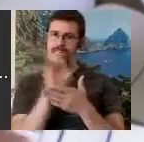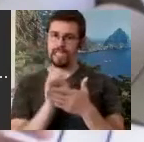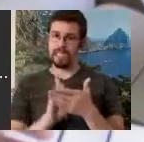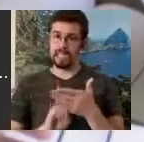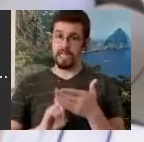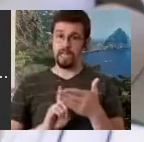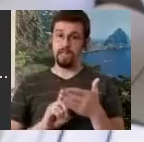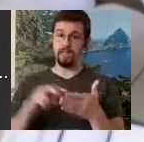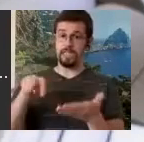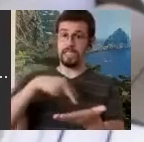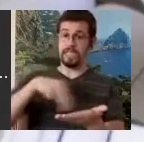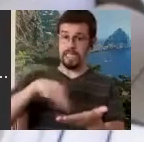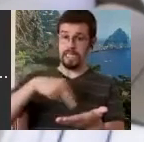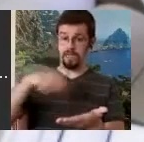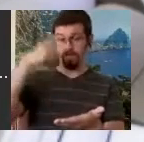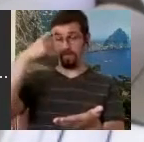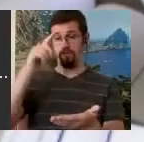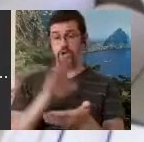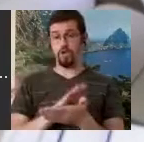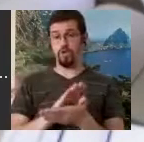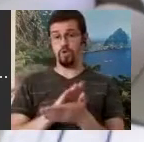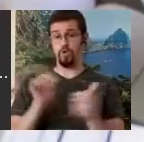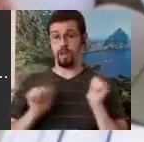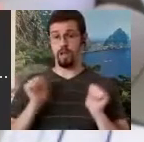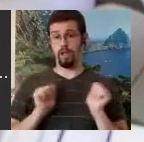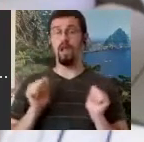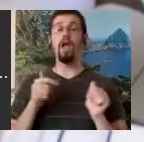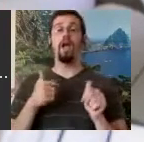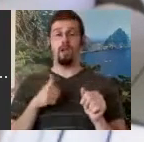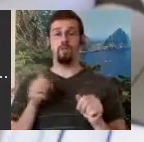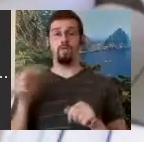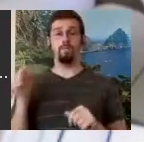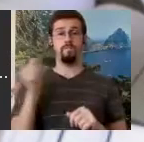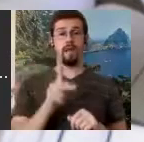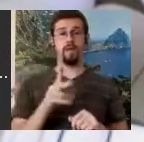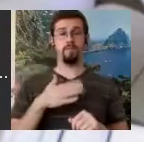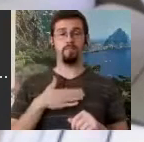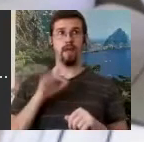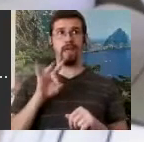some dance. I was invited back to my eighth grade teacher's classes after I